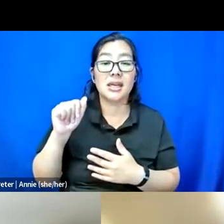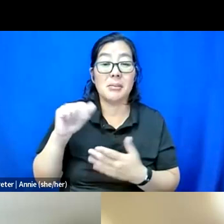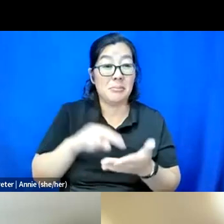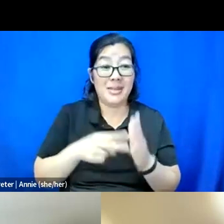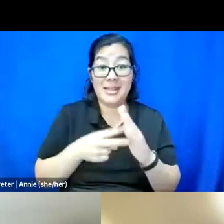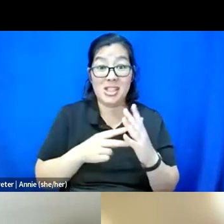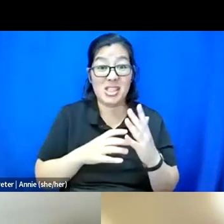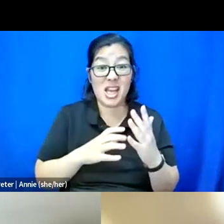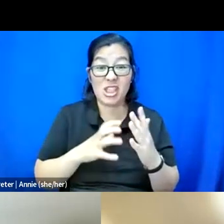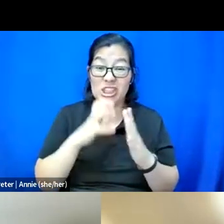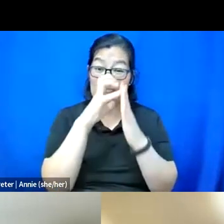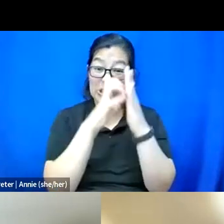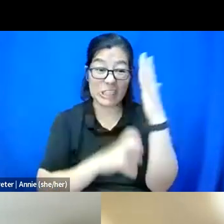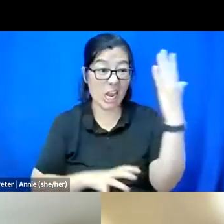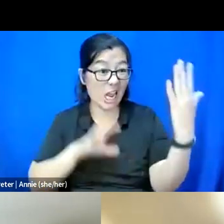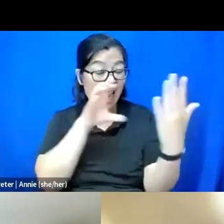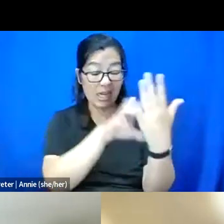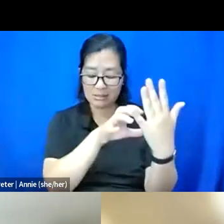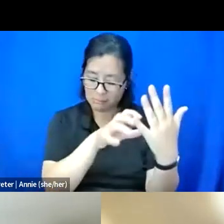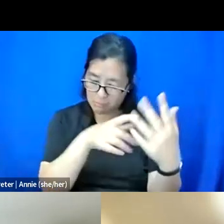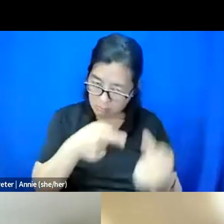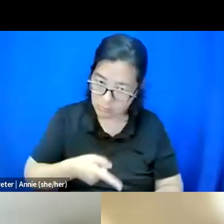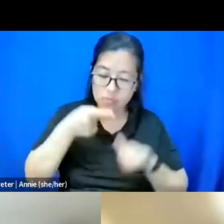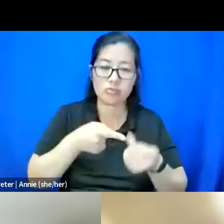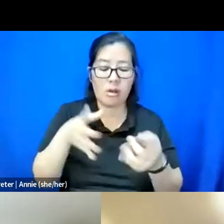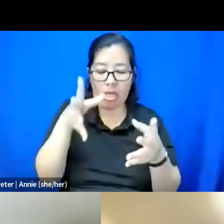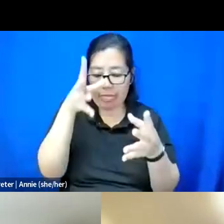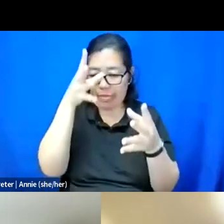That's really hard for a lot of people to accept.